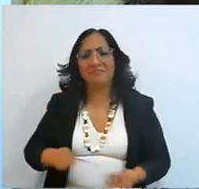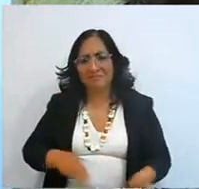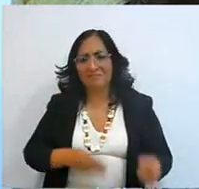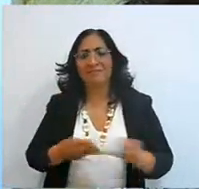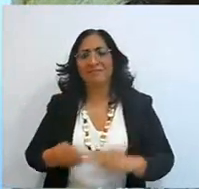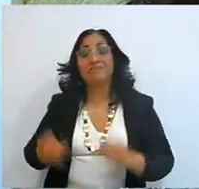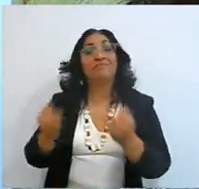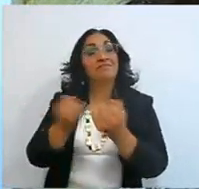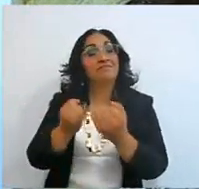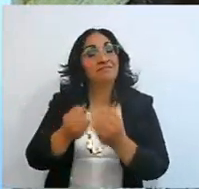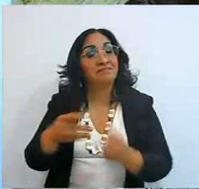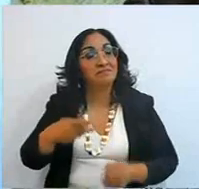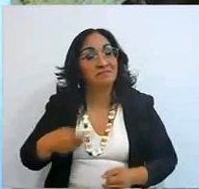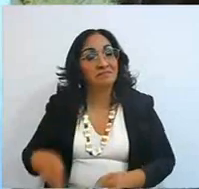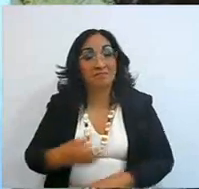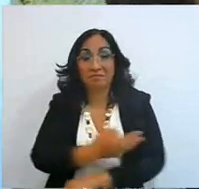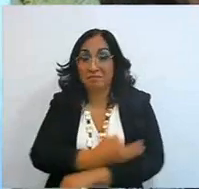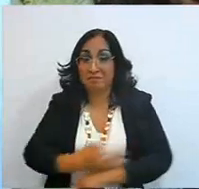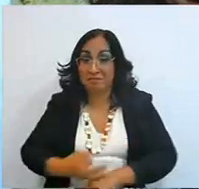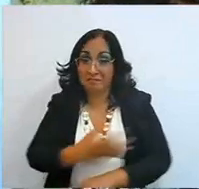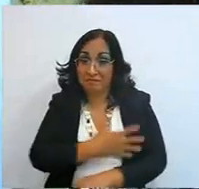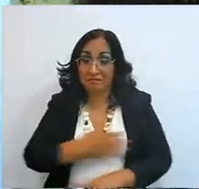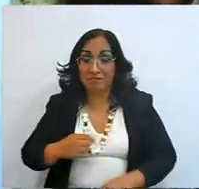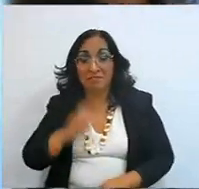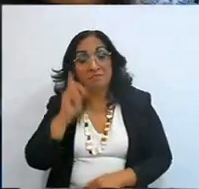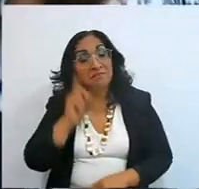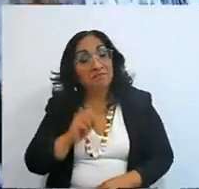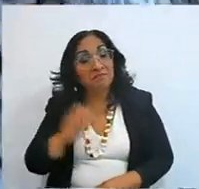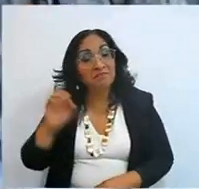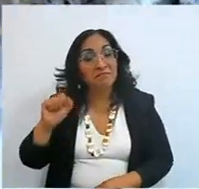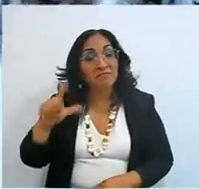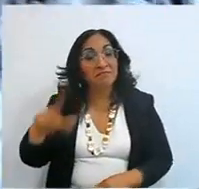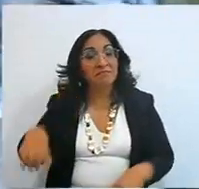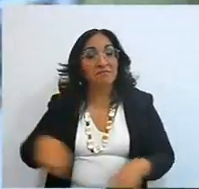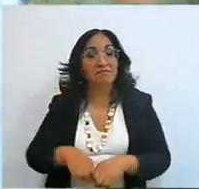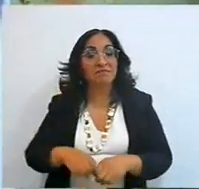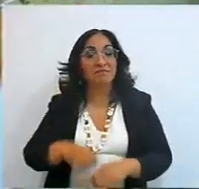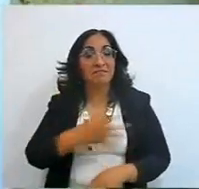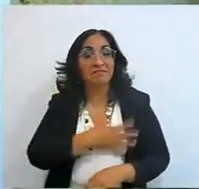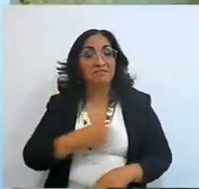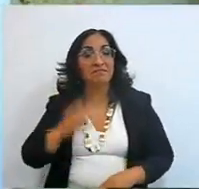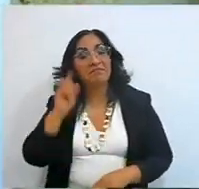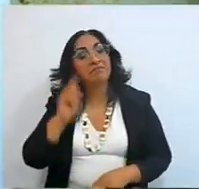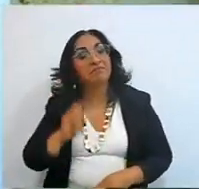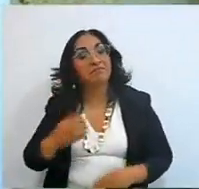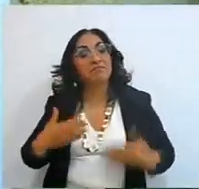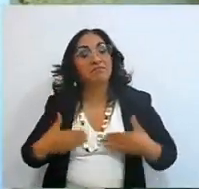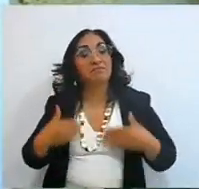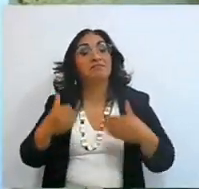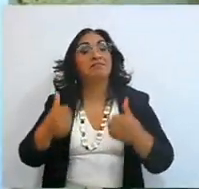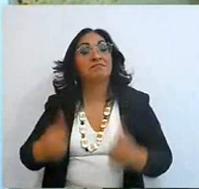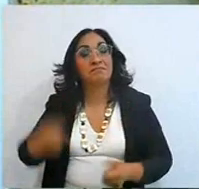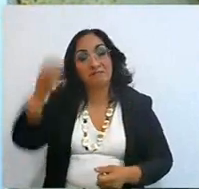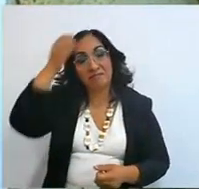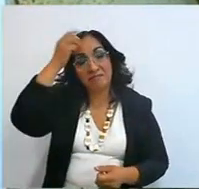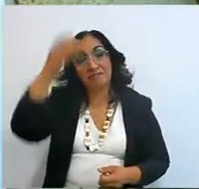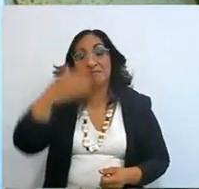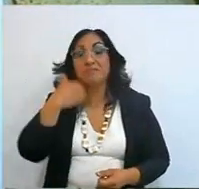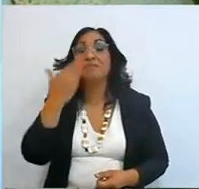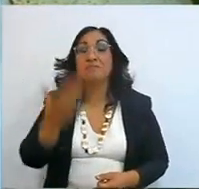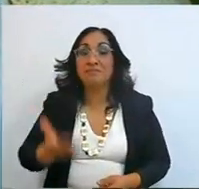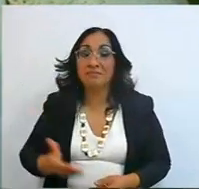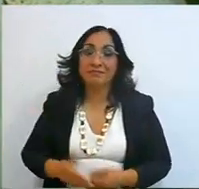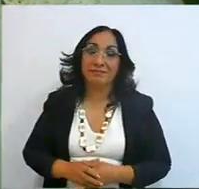but speaking in the family of children, she as a daughter, understood what God wanted,